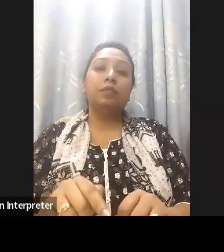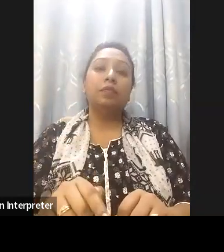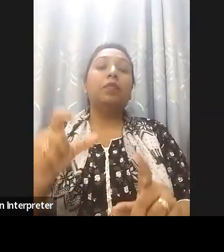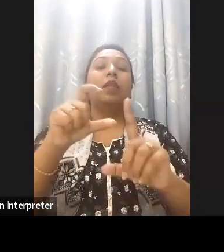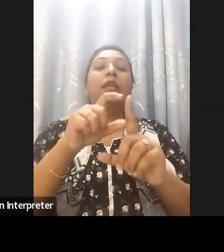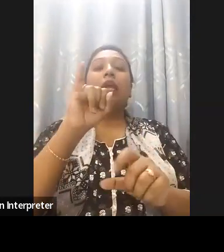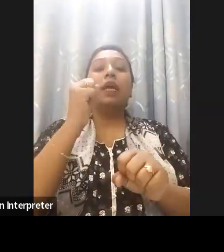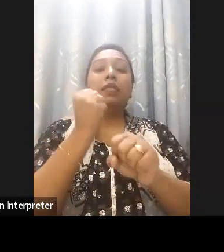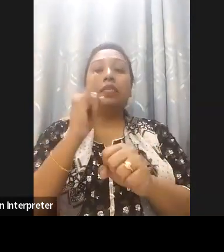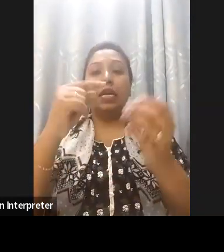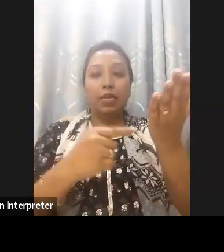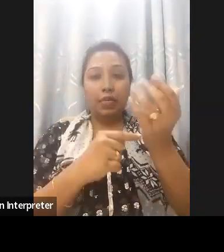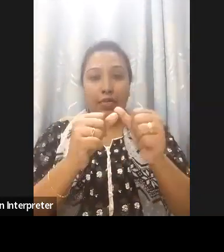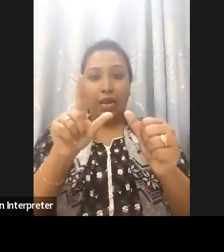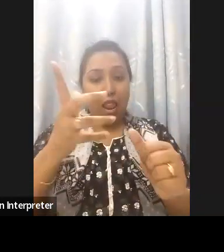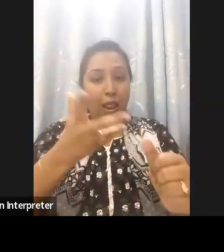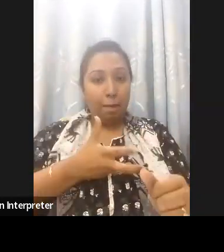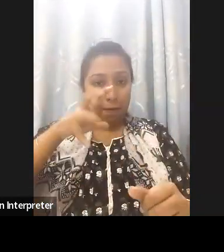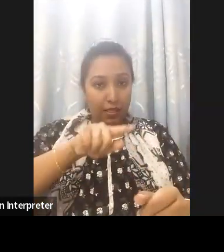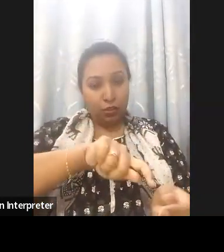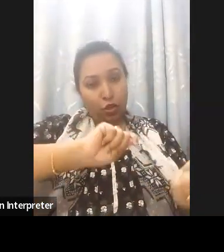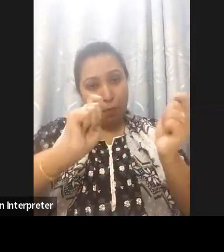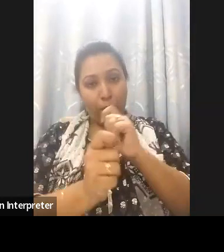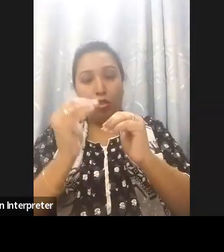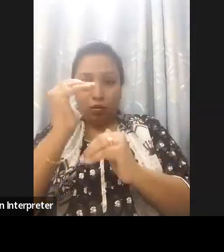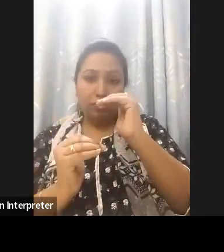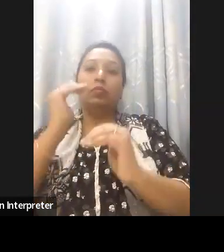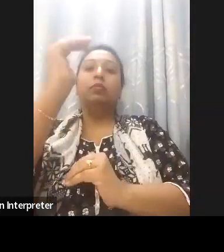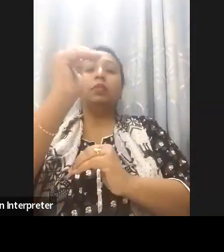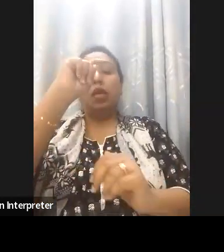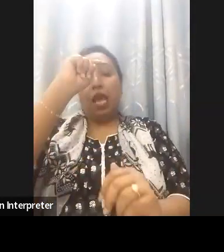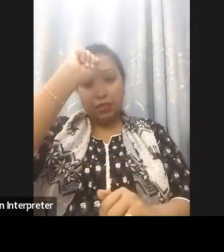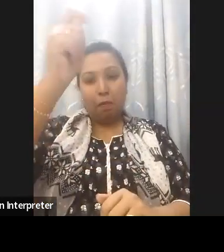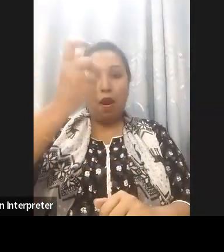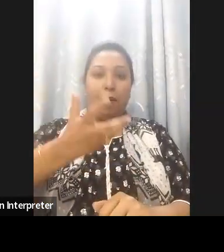taskforce that conducted its business. For over a decade the task force is shared by